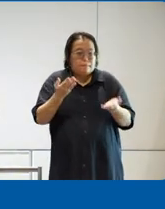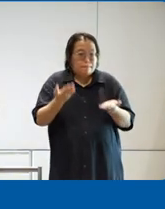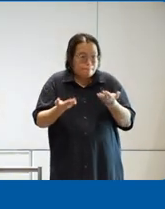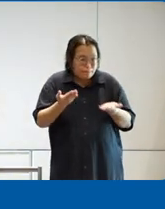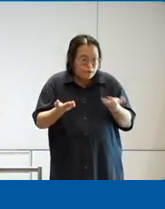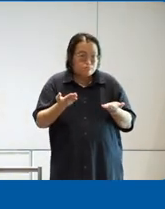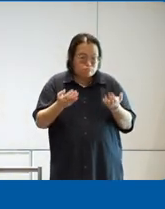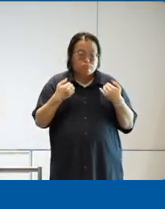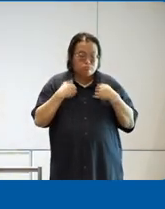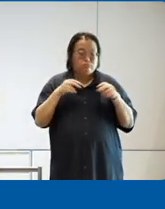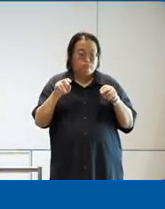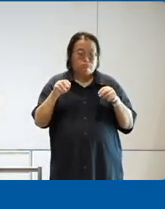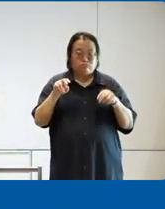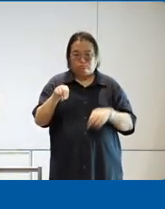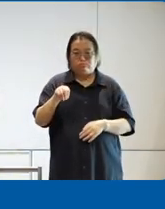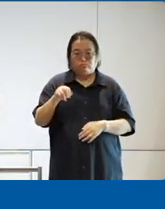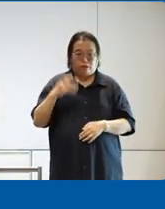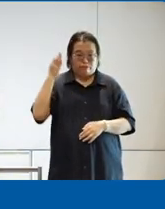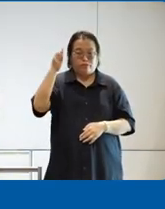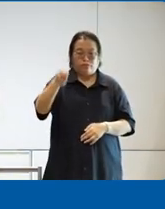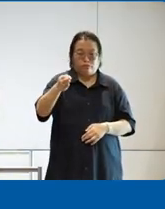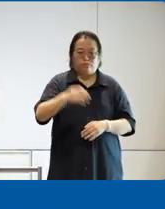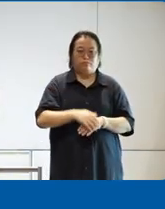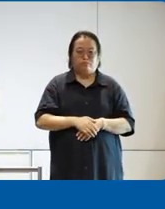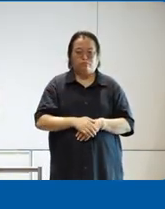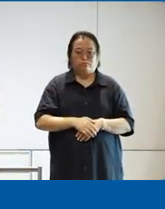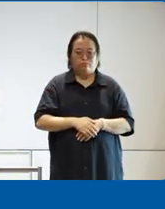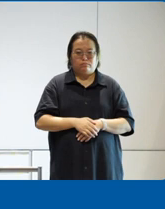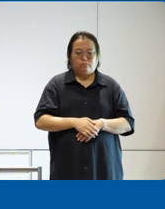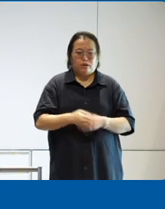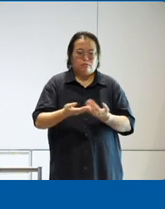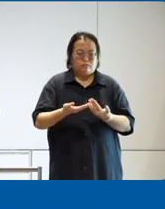could be a temporary need in the future you know it could be even something as simple as that or